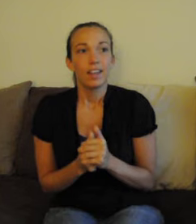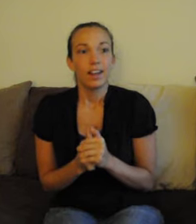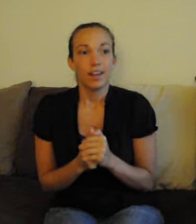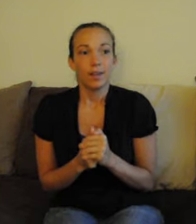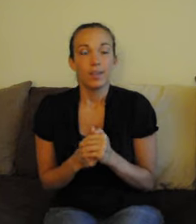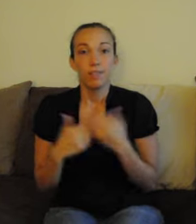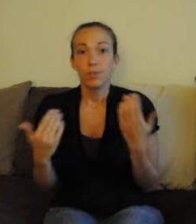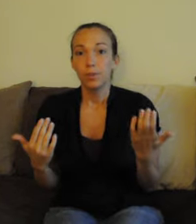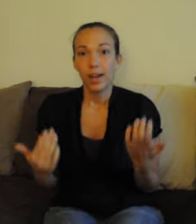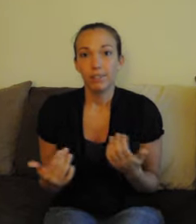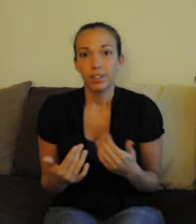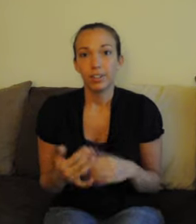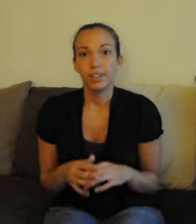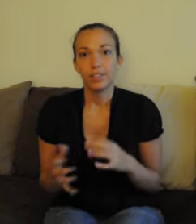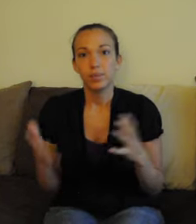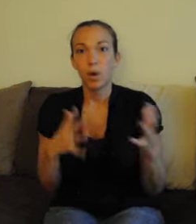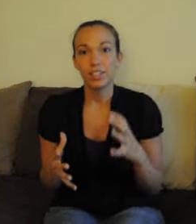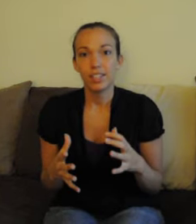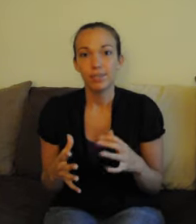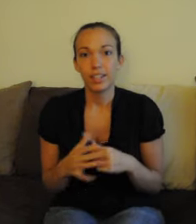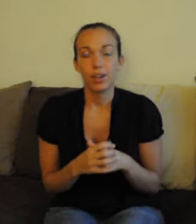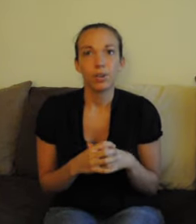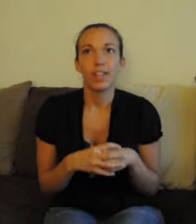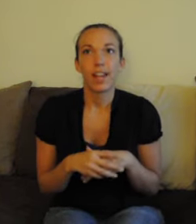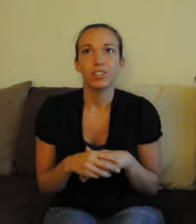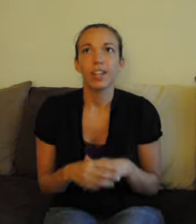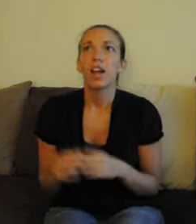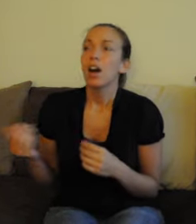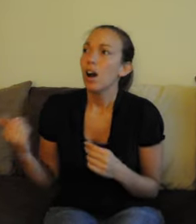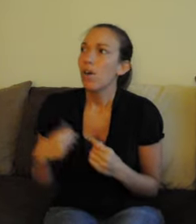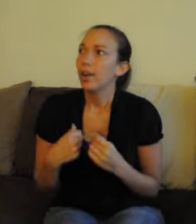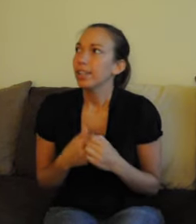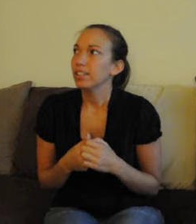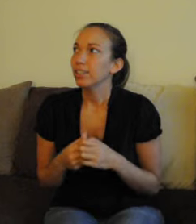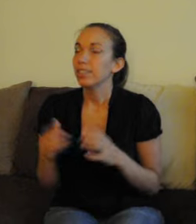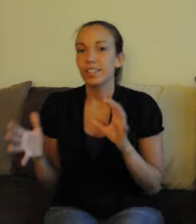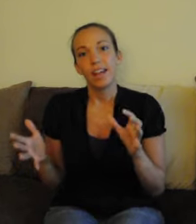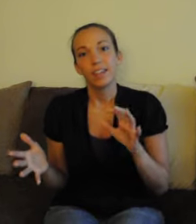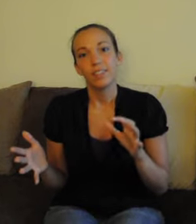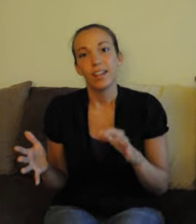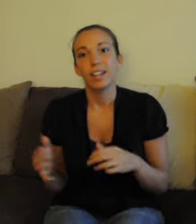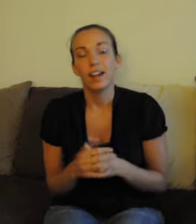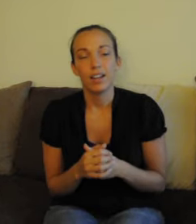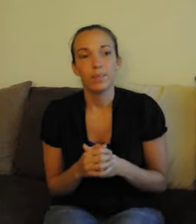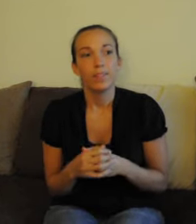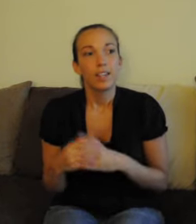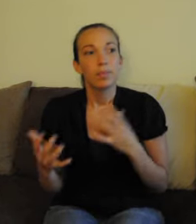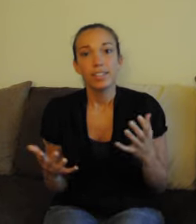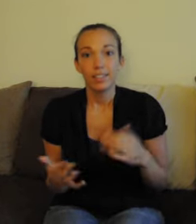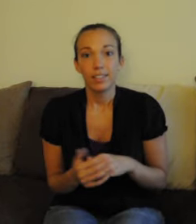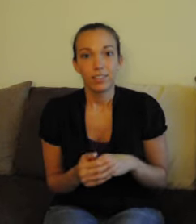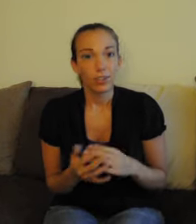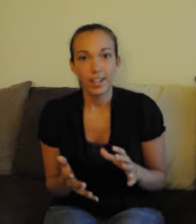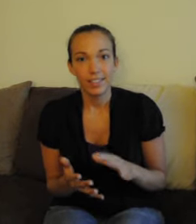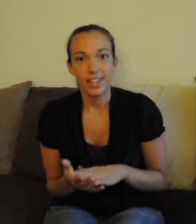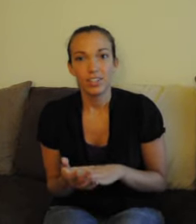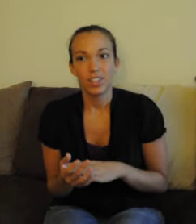If you ever watch our videos and think "oh I would like to learn this kind of sign" Please don't hesitate